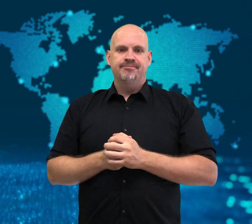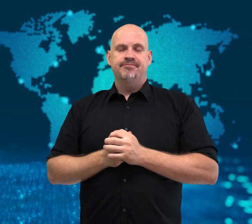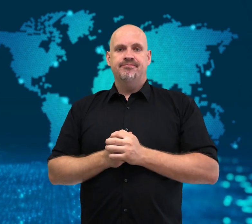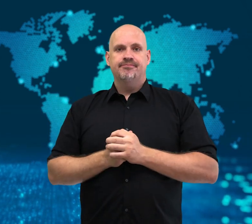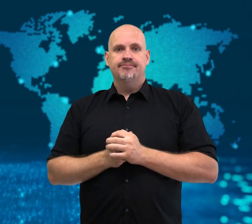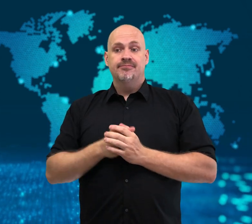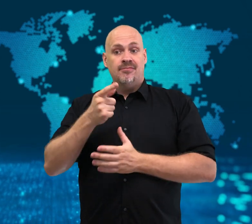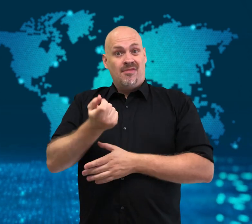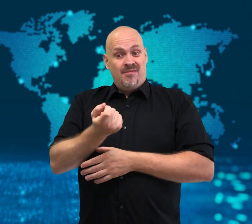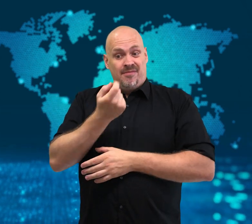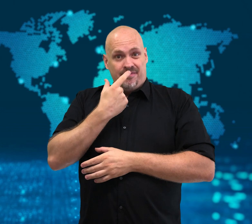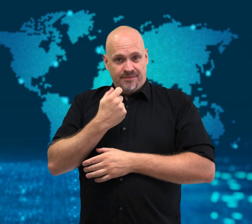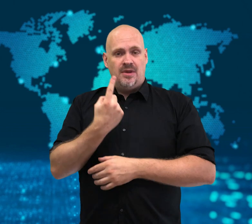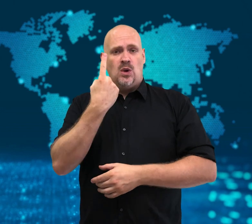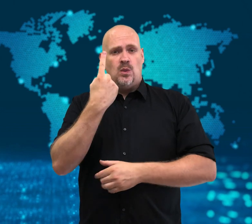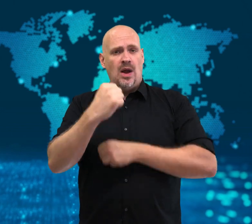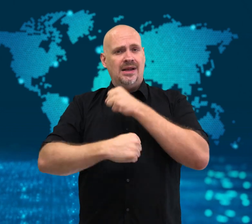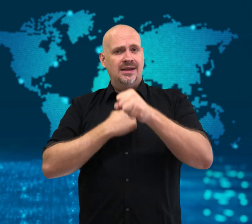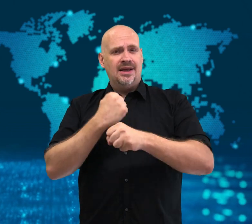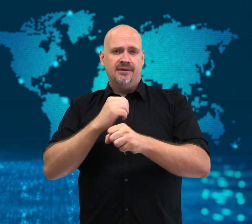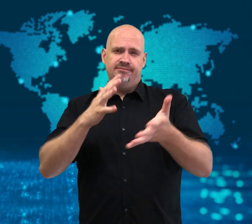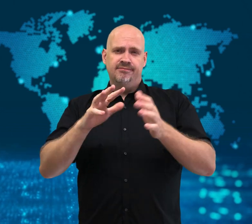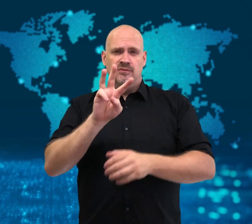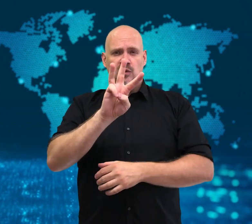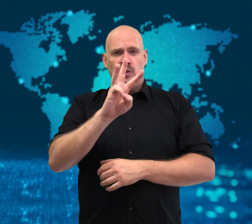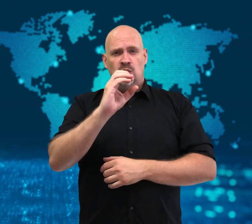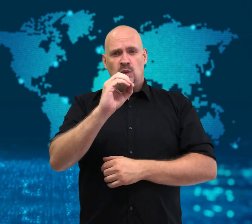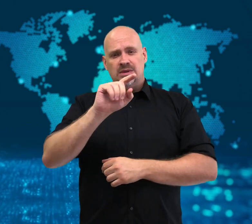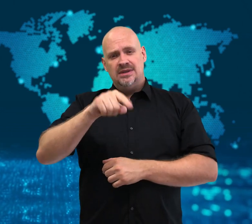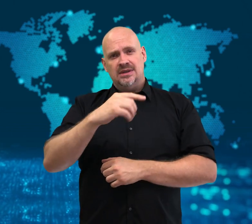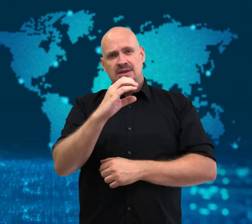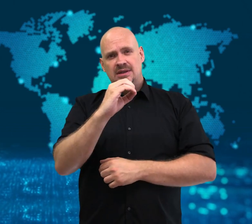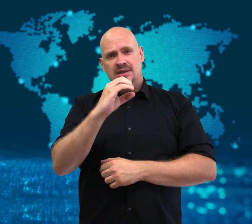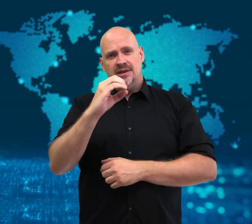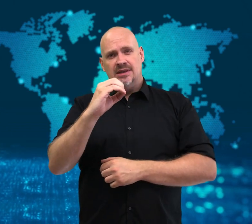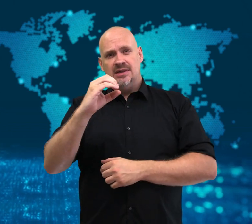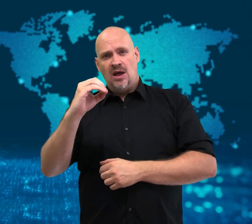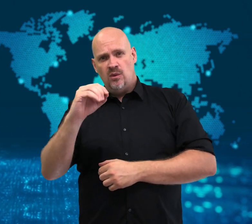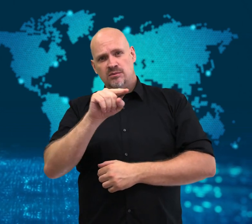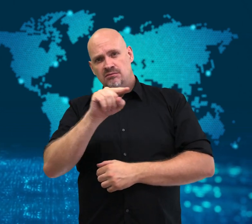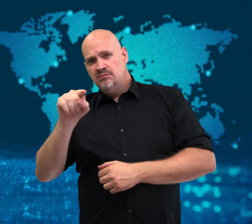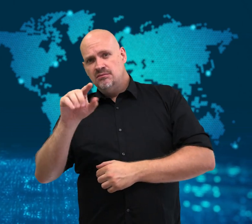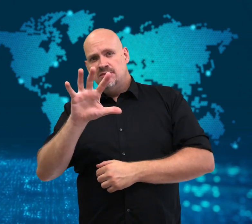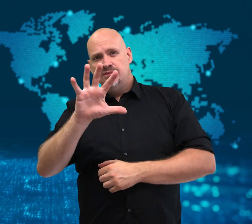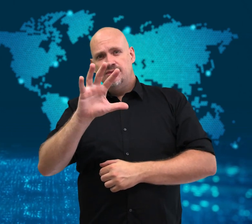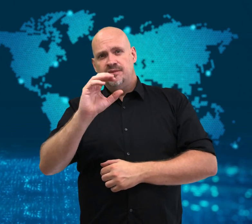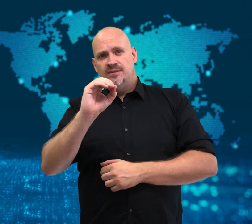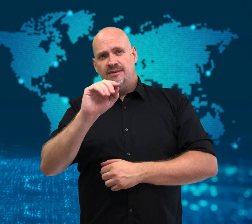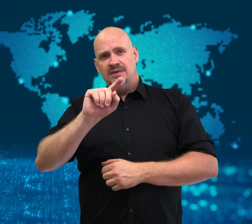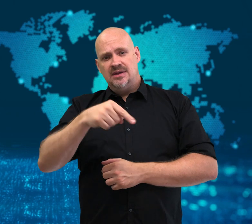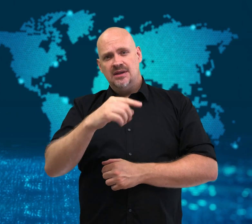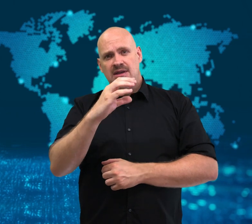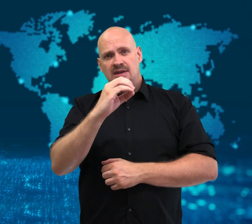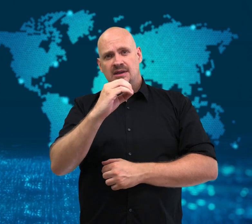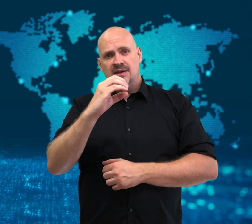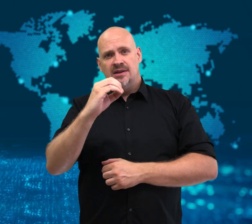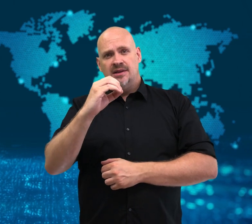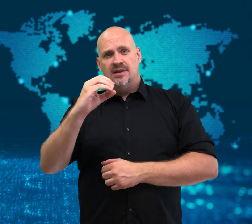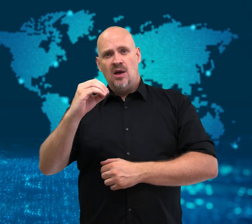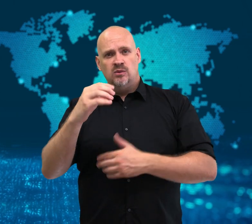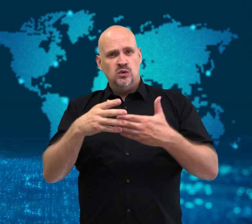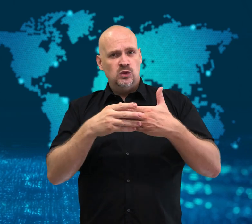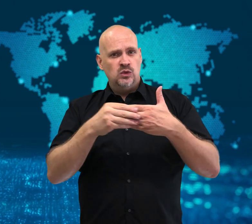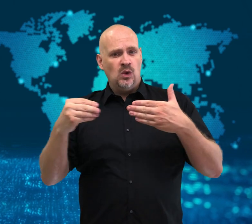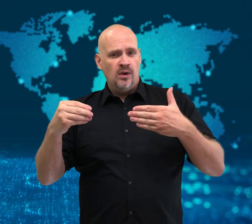Treatment will cost between $30,000 and $50,000 USD per year.